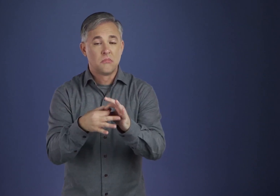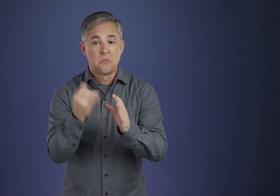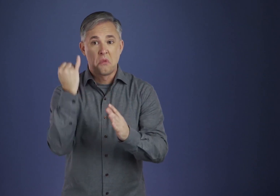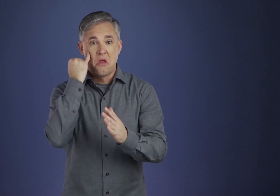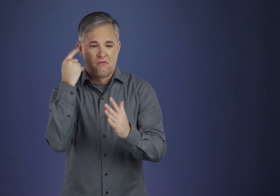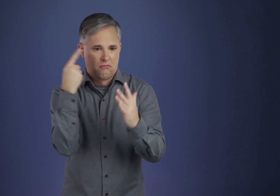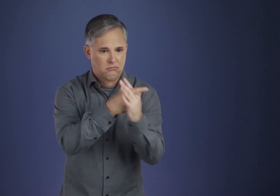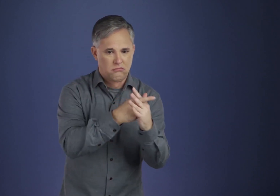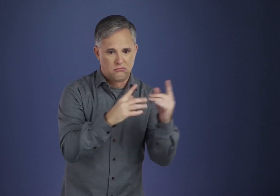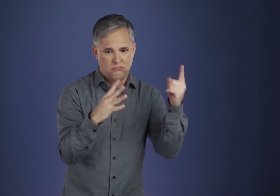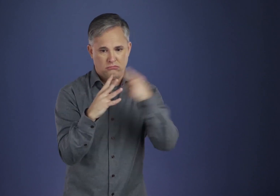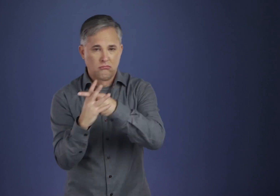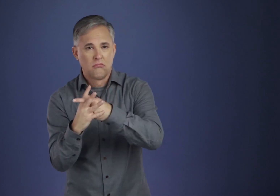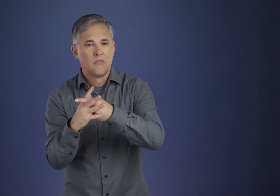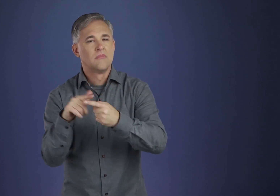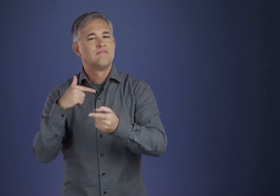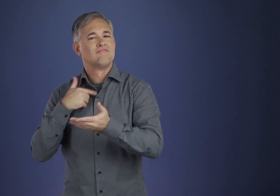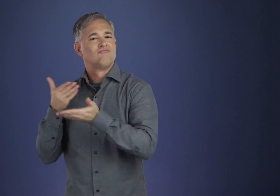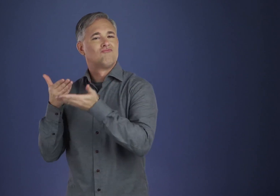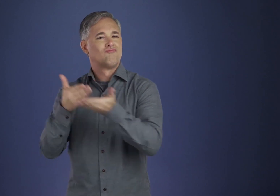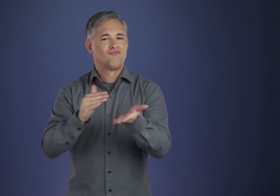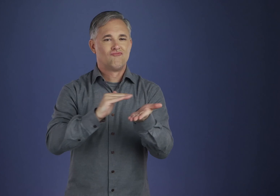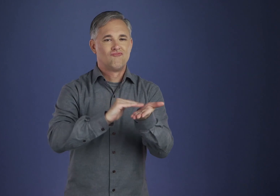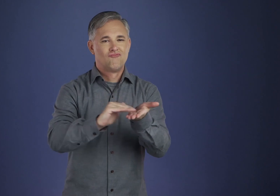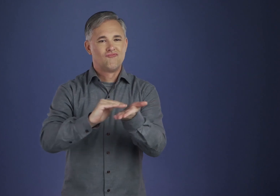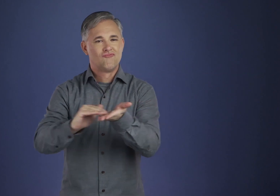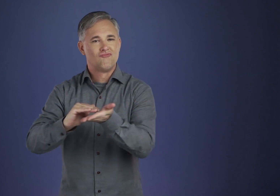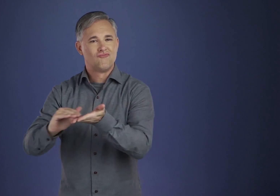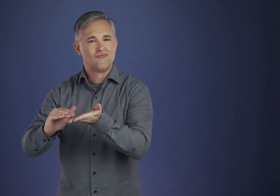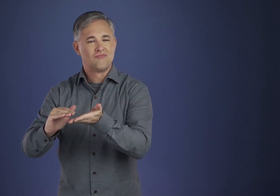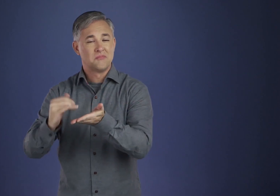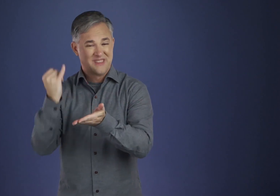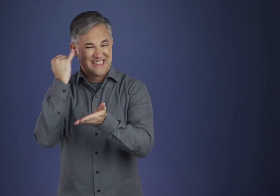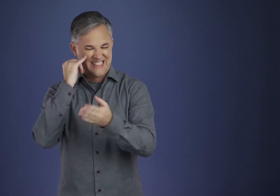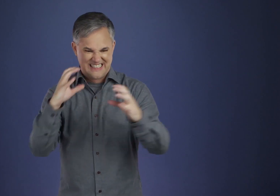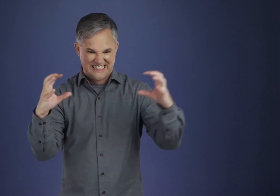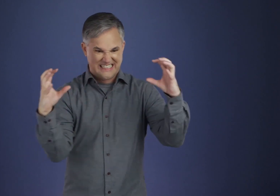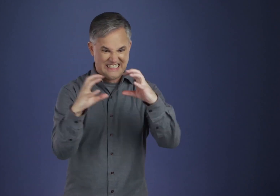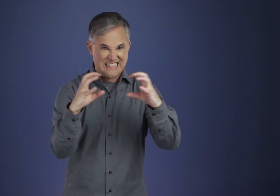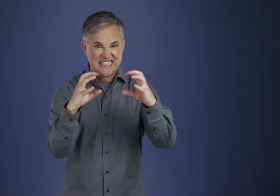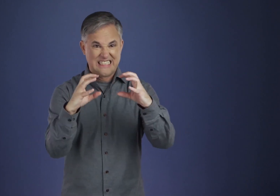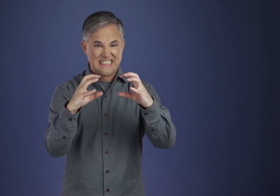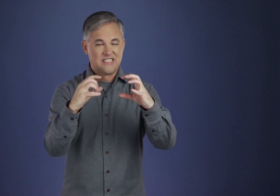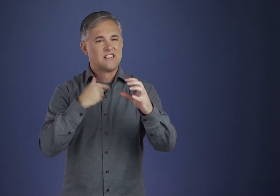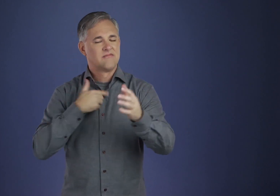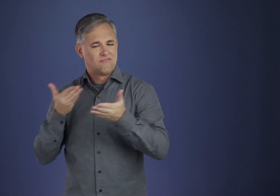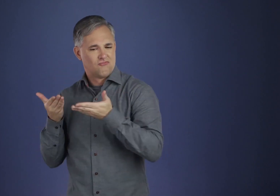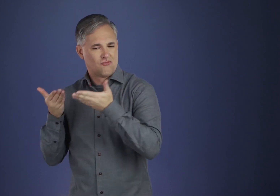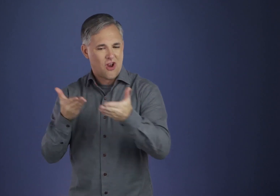that where there is wrong, I may bring the spirit of forgiveness — that where there is discord,